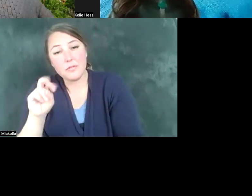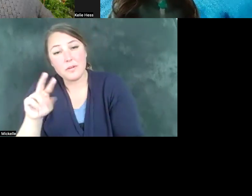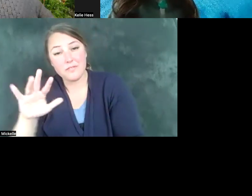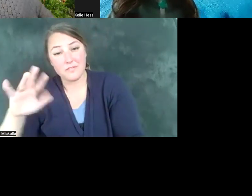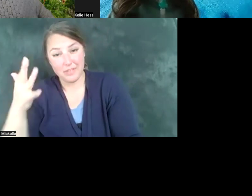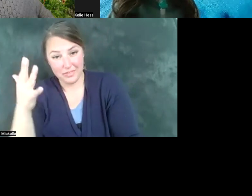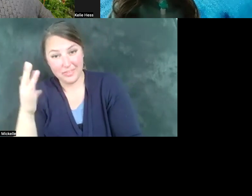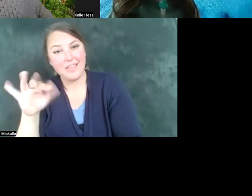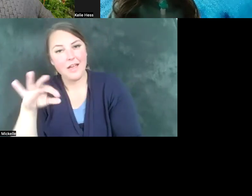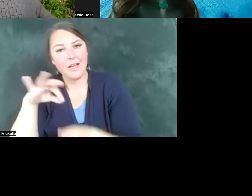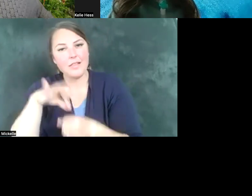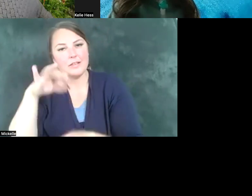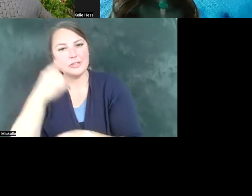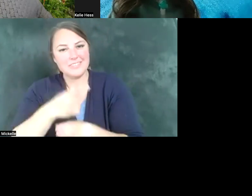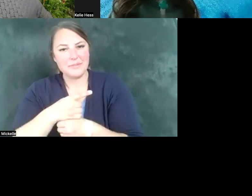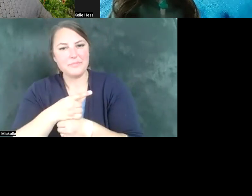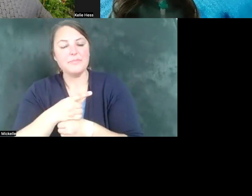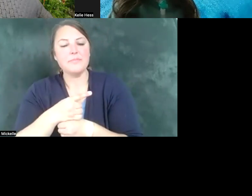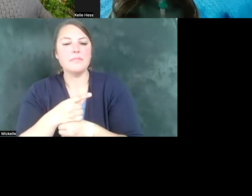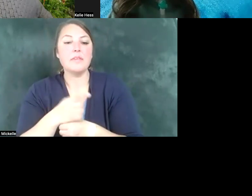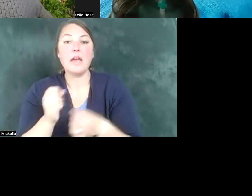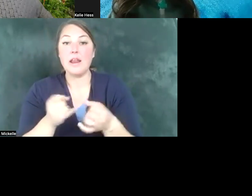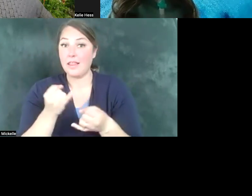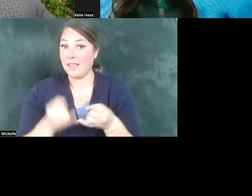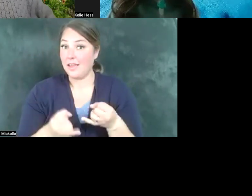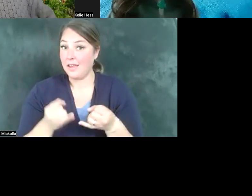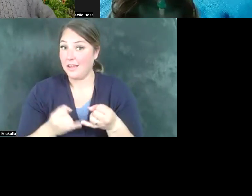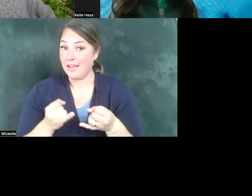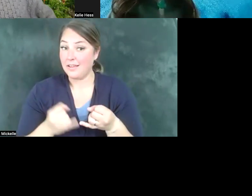election day and finally for folks with